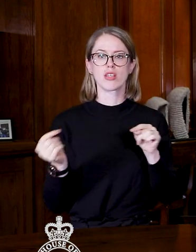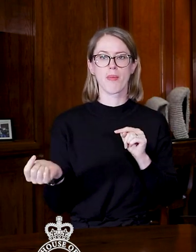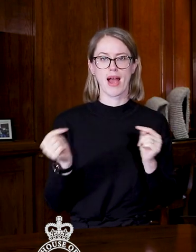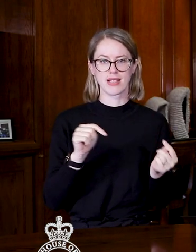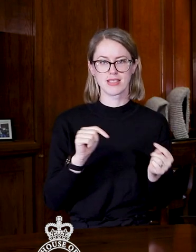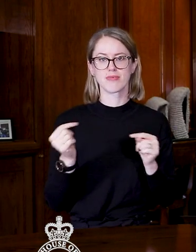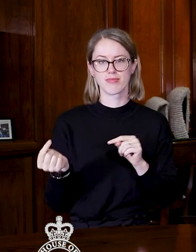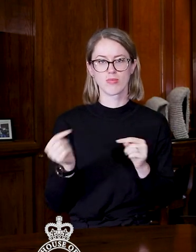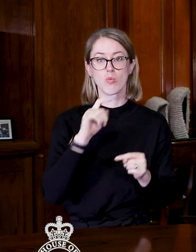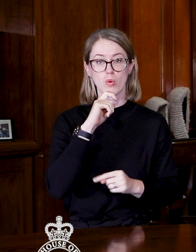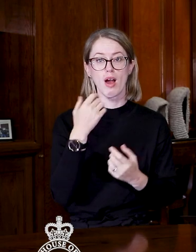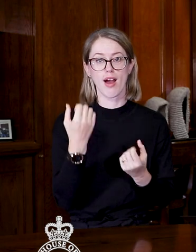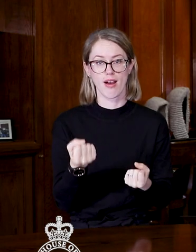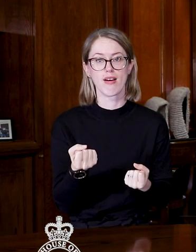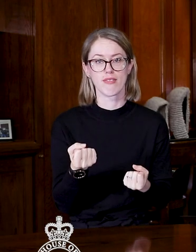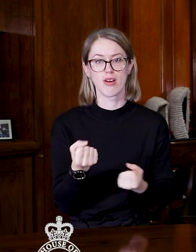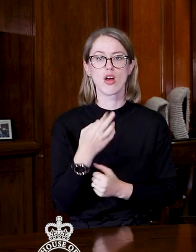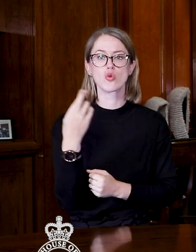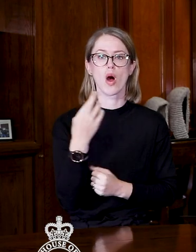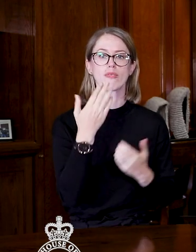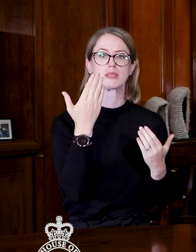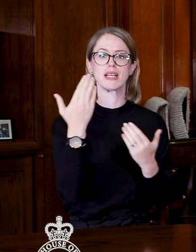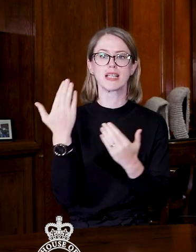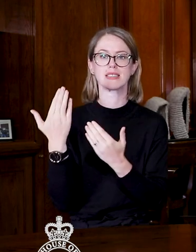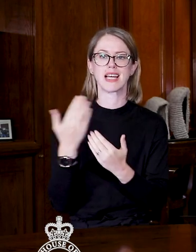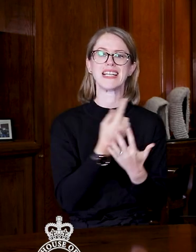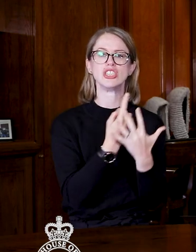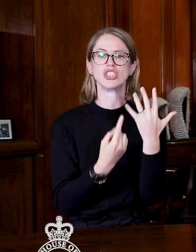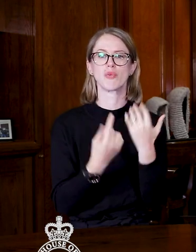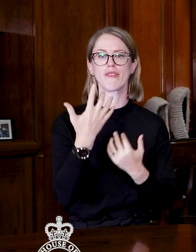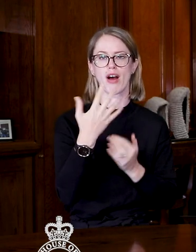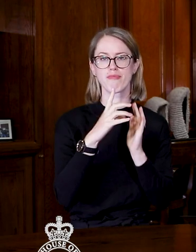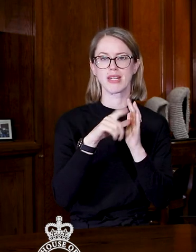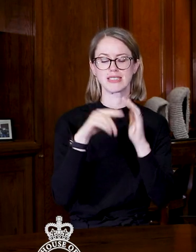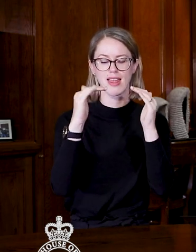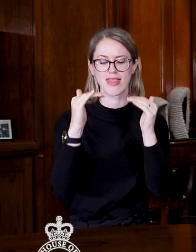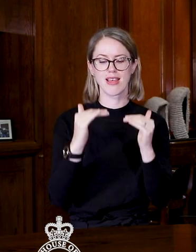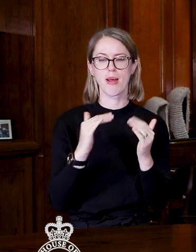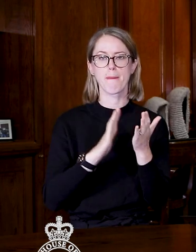We'll have 12 speakers, each for 5 minutes and then we'll go on to Members' bills.